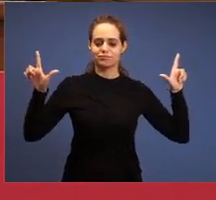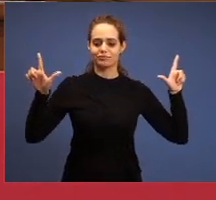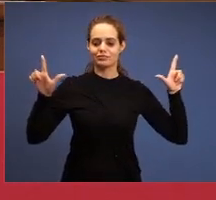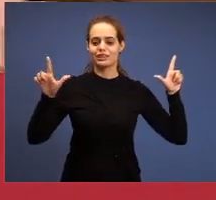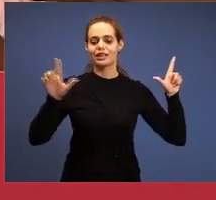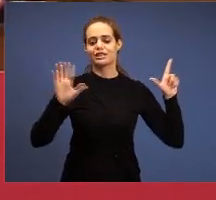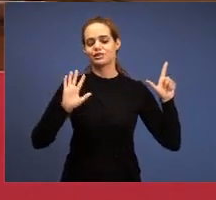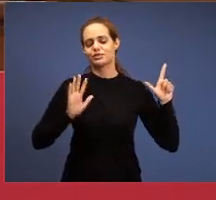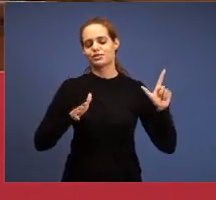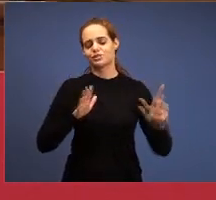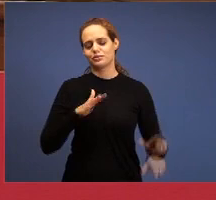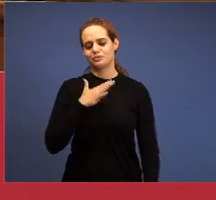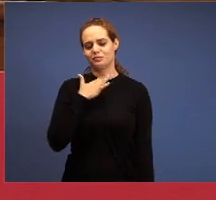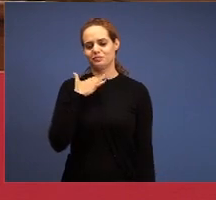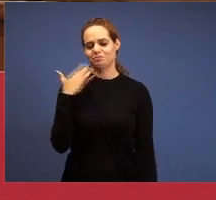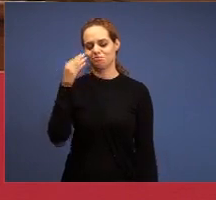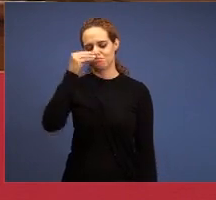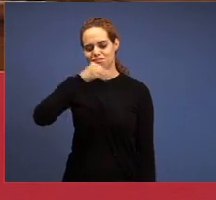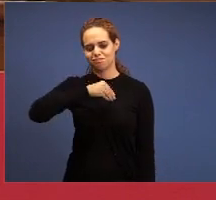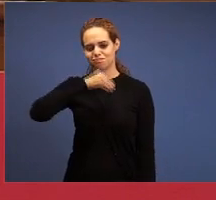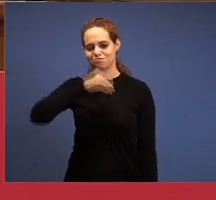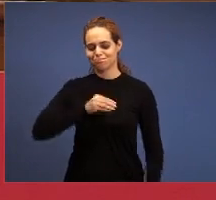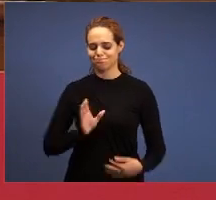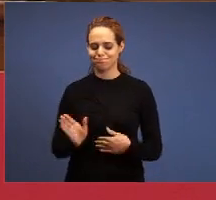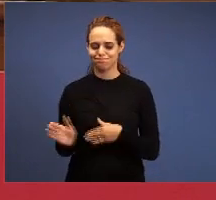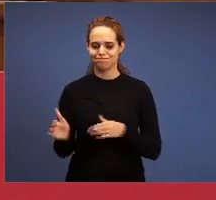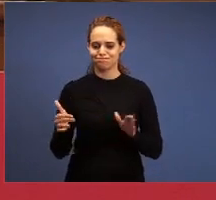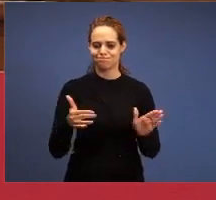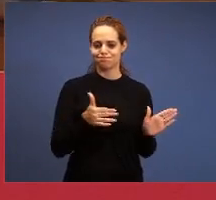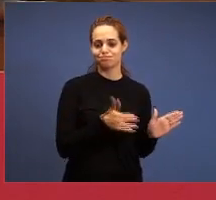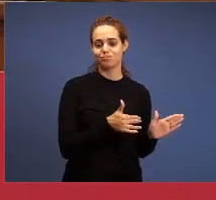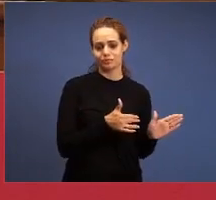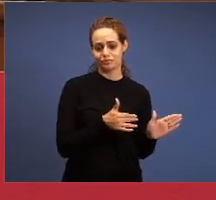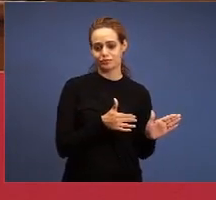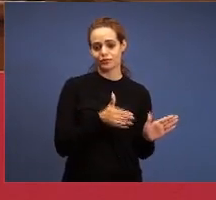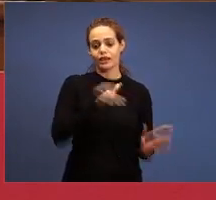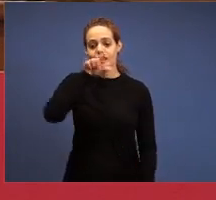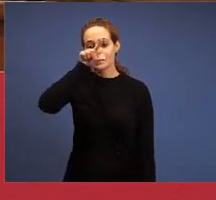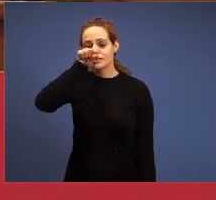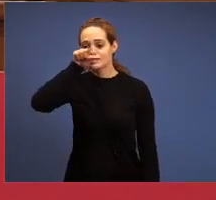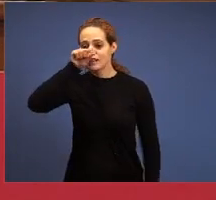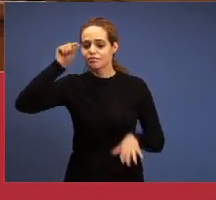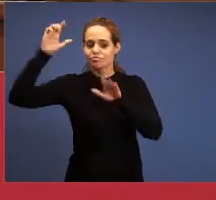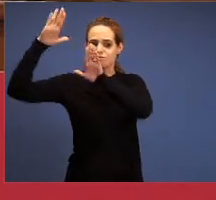seed died, so there come the birds of the sky to make nests and this is what we're looking for, a